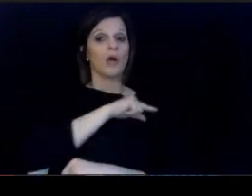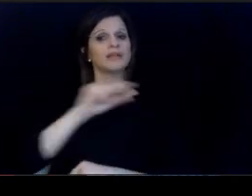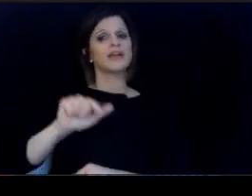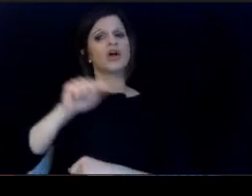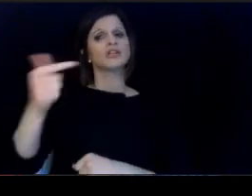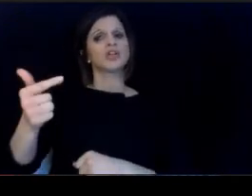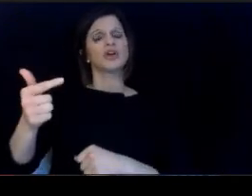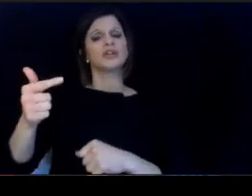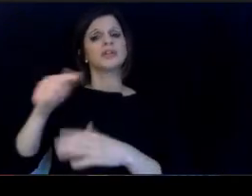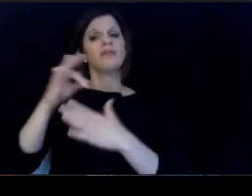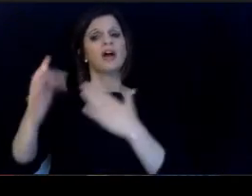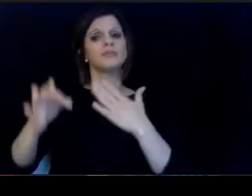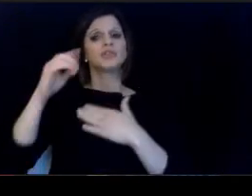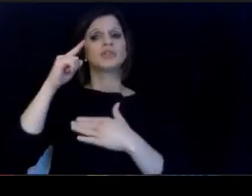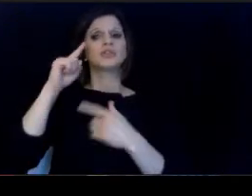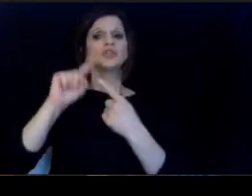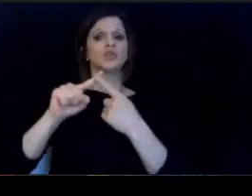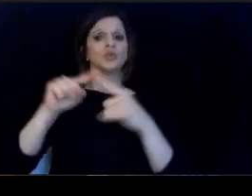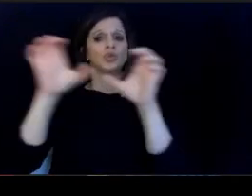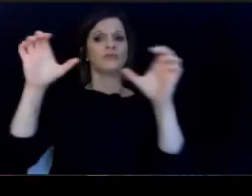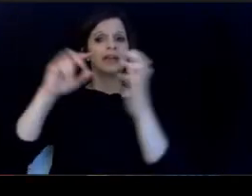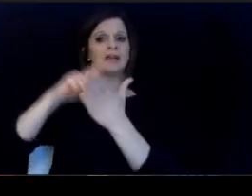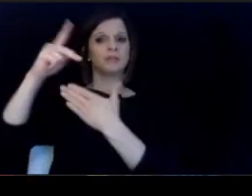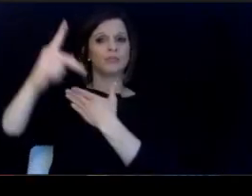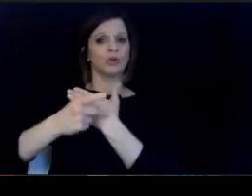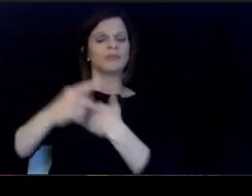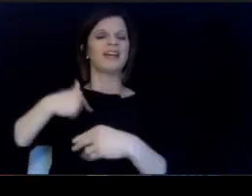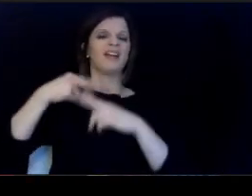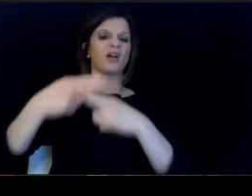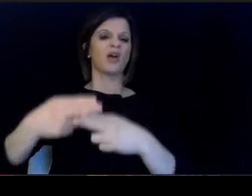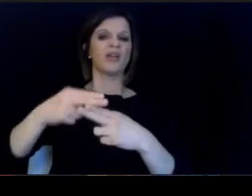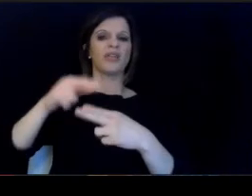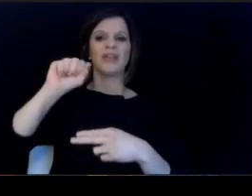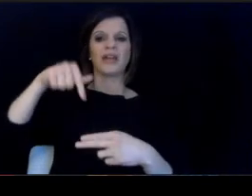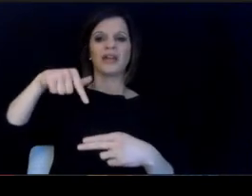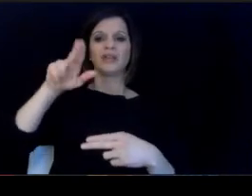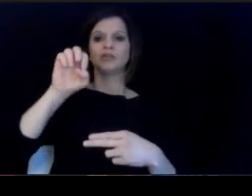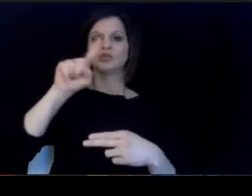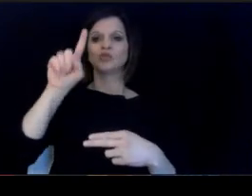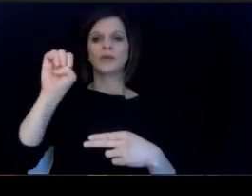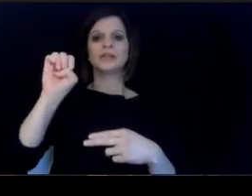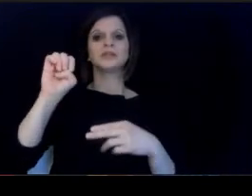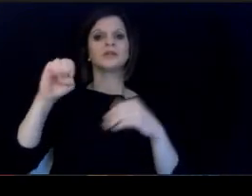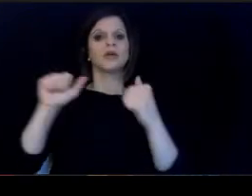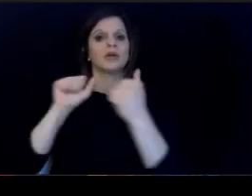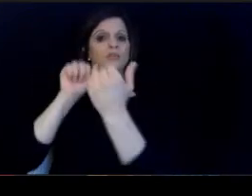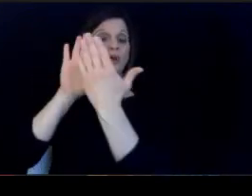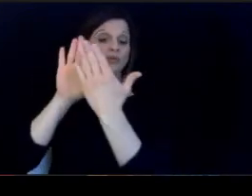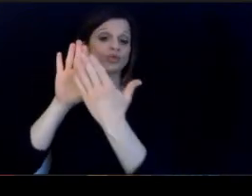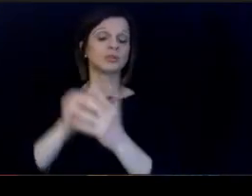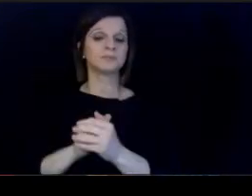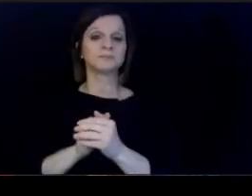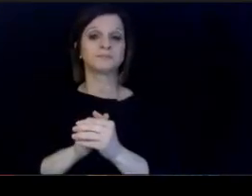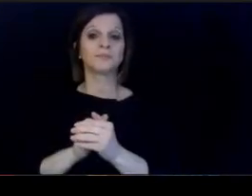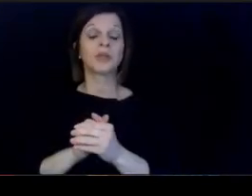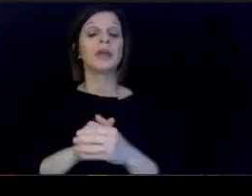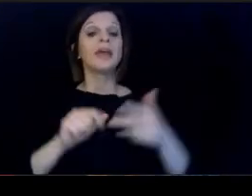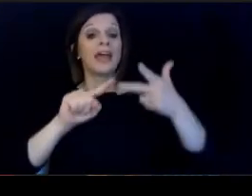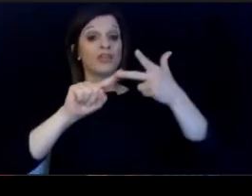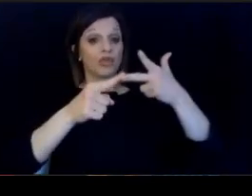to certification. Swallow comma, squeeze approach, and we. have to approach it this way. The third initiative to educate.